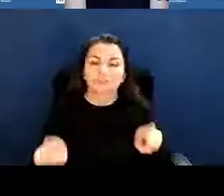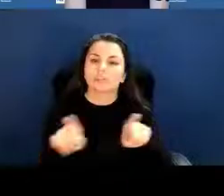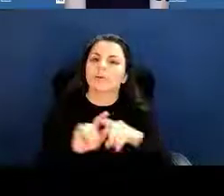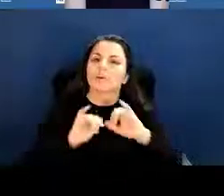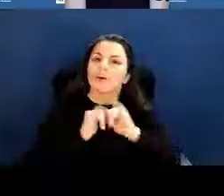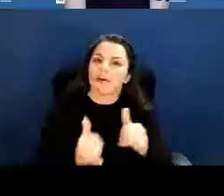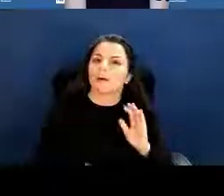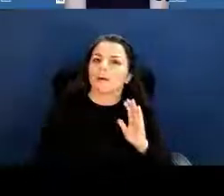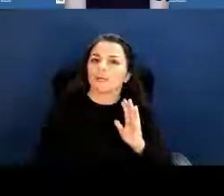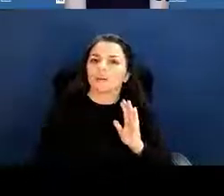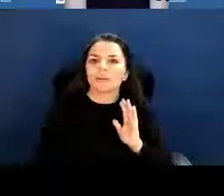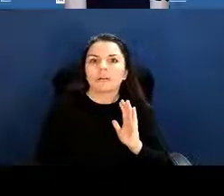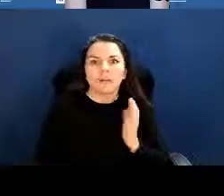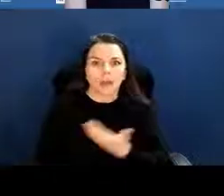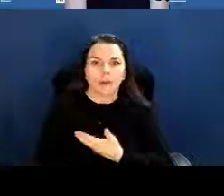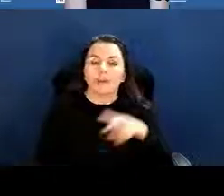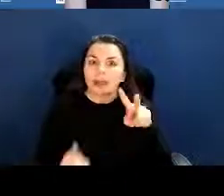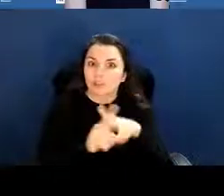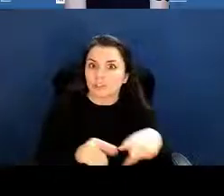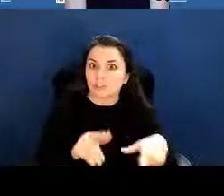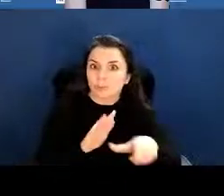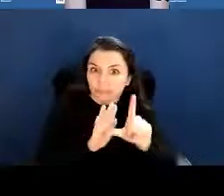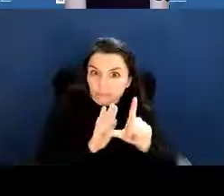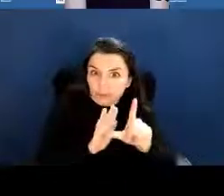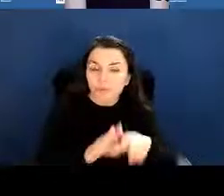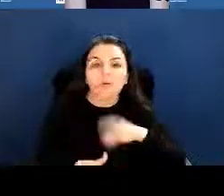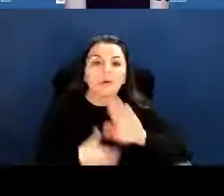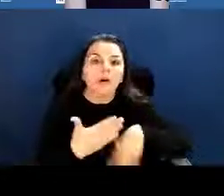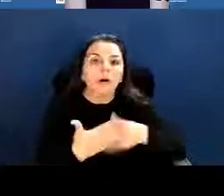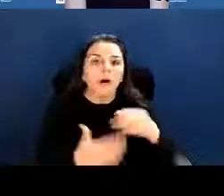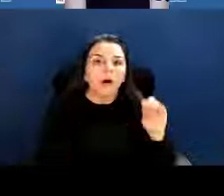all about grants pod casts, system of award management,